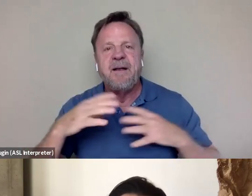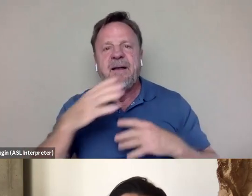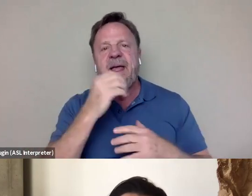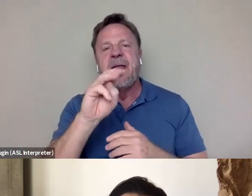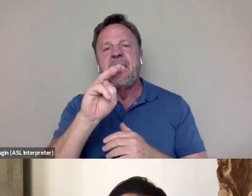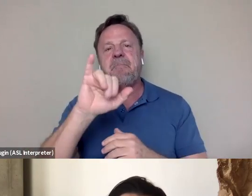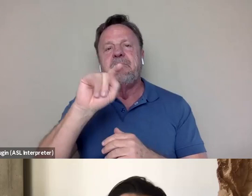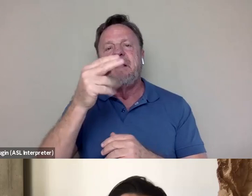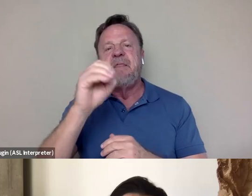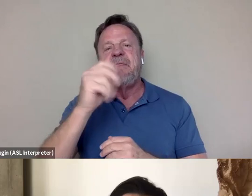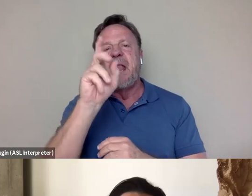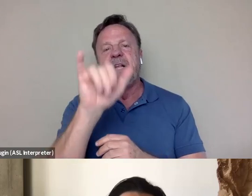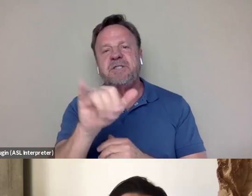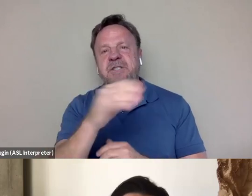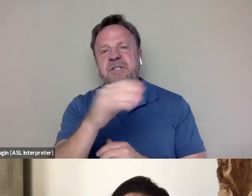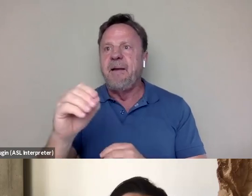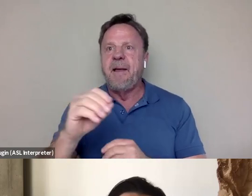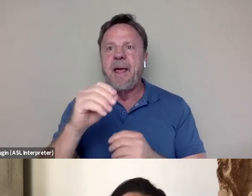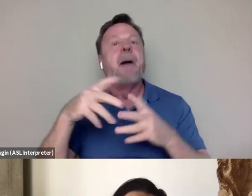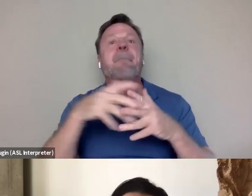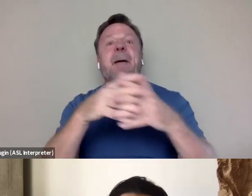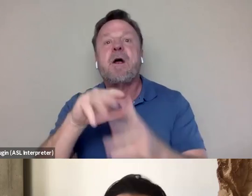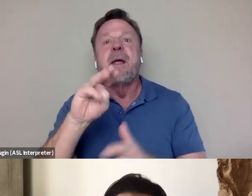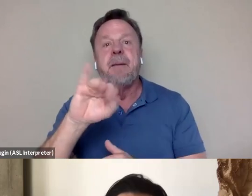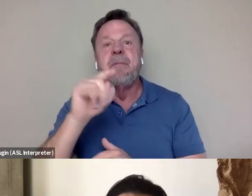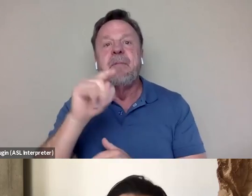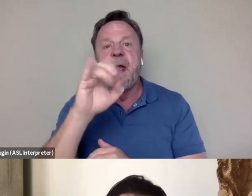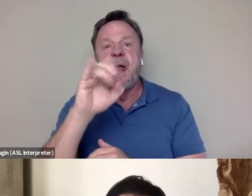and of heroic, you know, American mythology and what it means to be American.